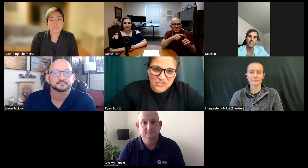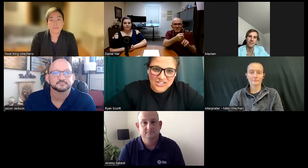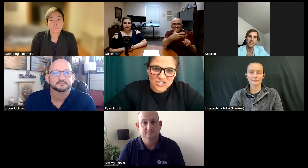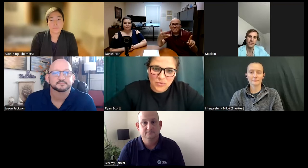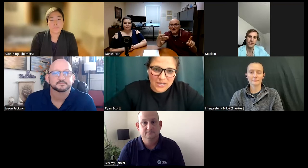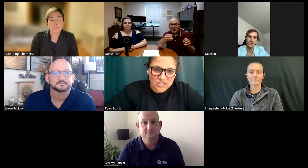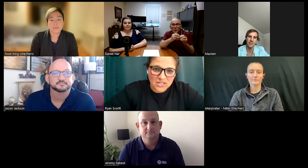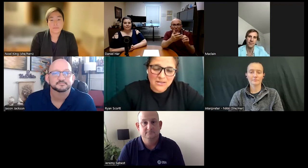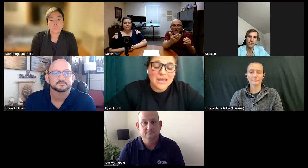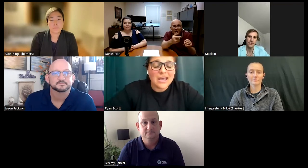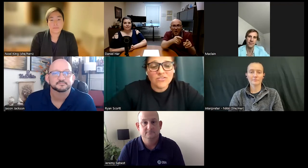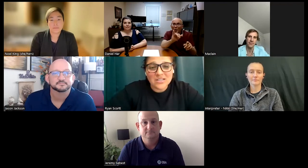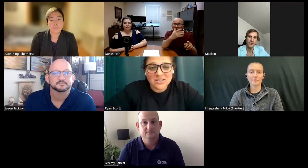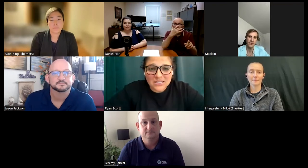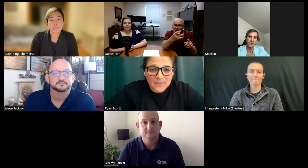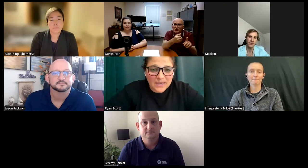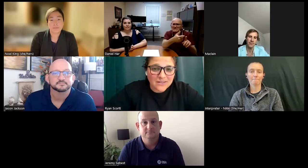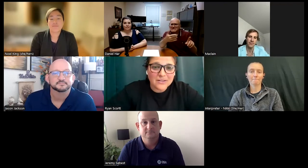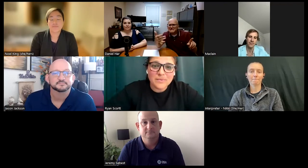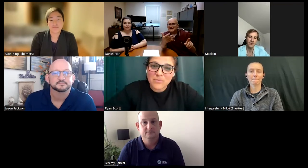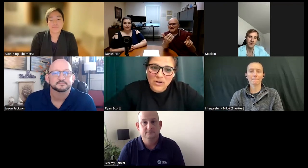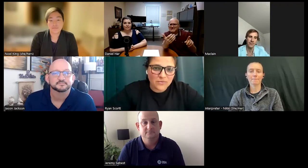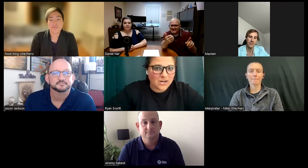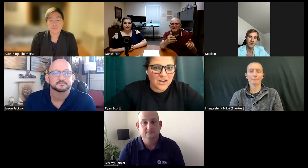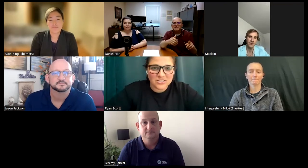answer each question. If you need to expand a little bit more if we're on